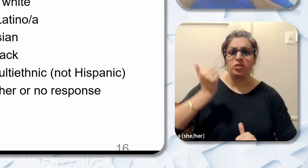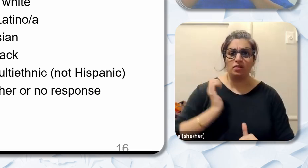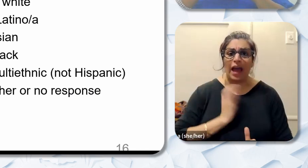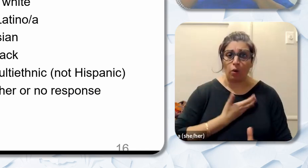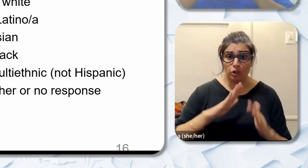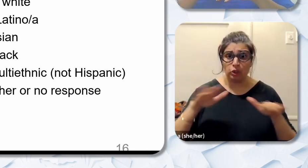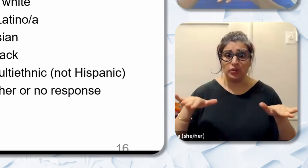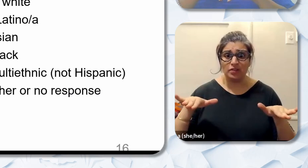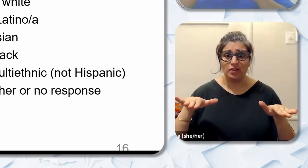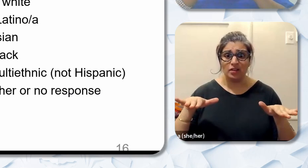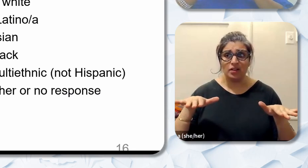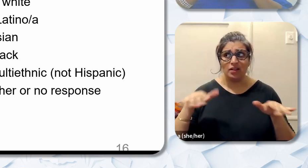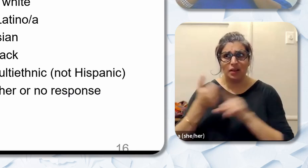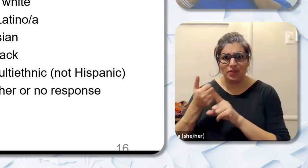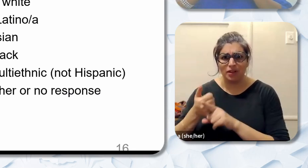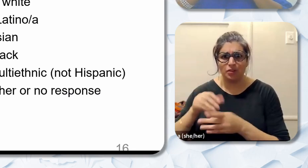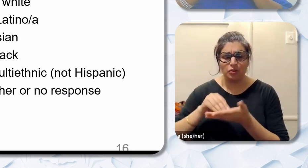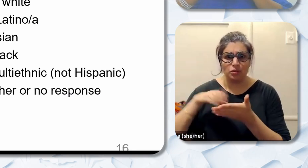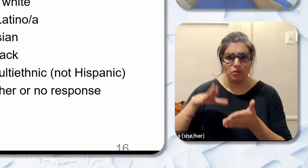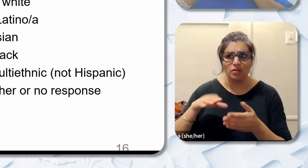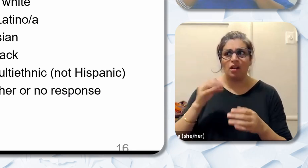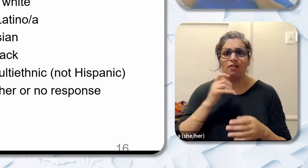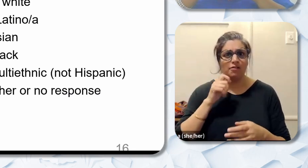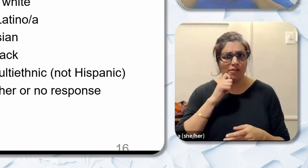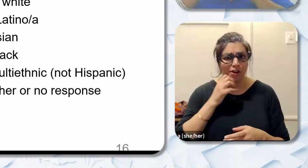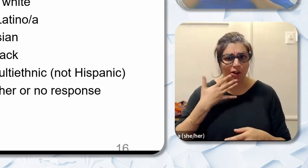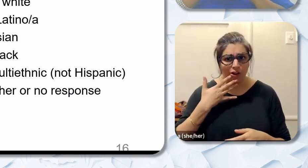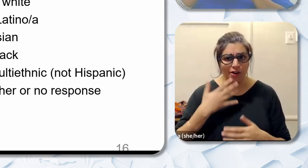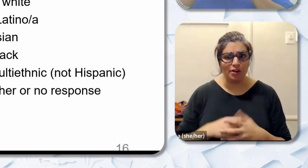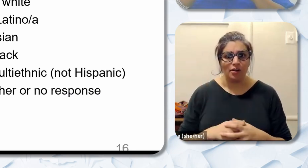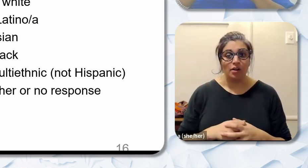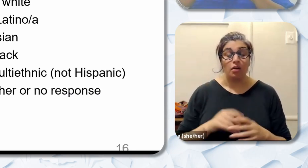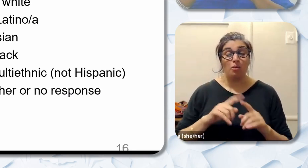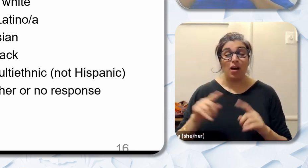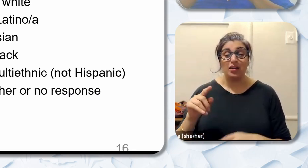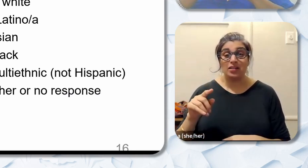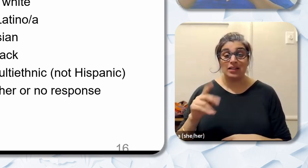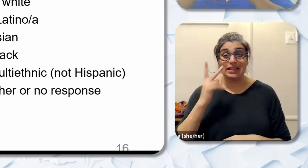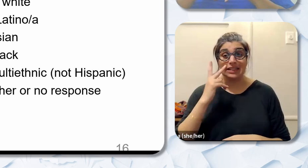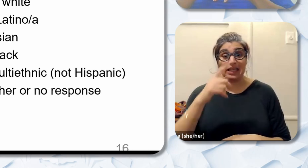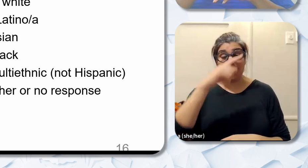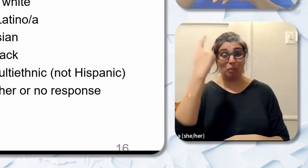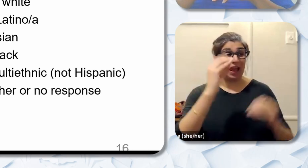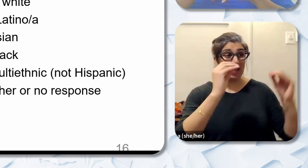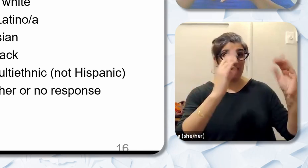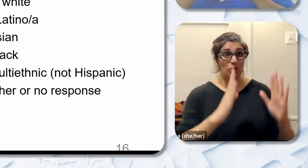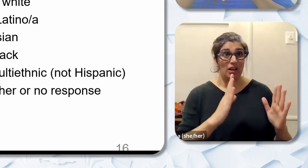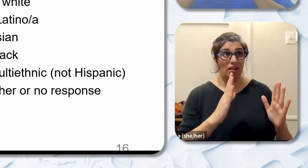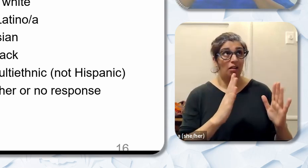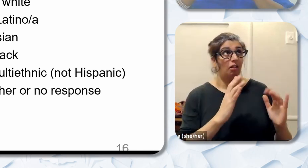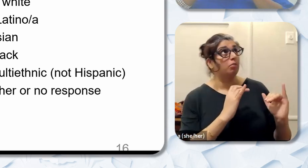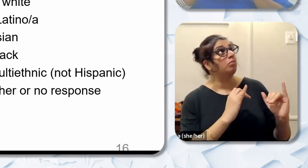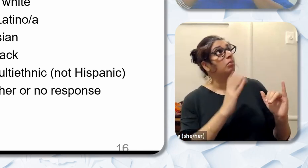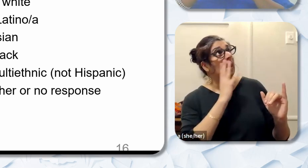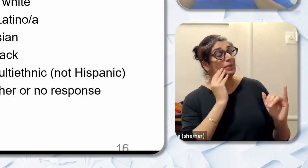our students of color yet it's rare that they may have a Black educator experience. Yes I